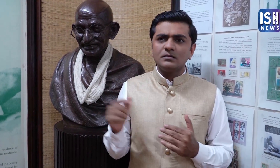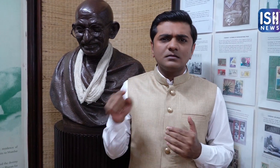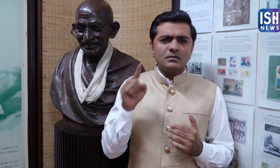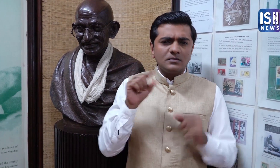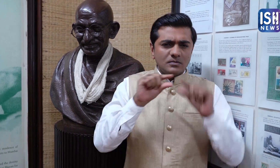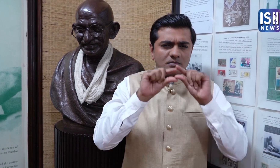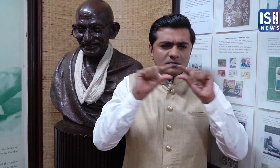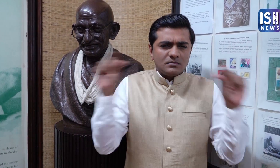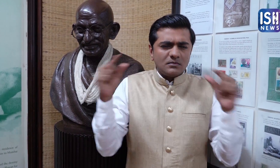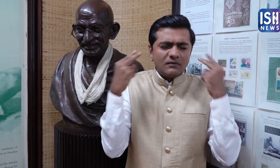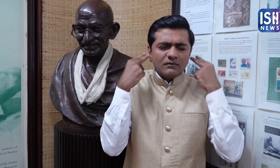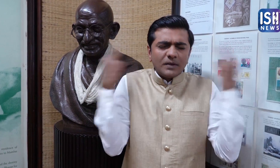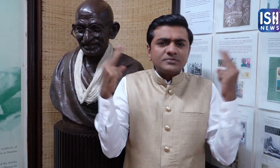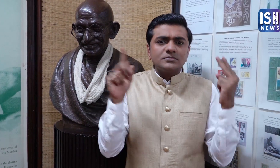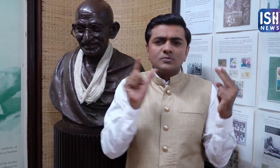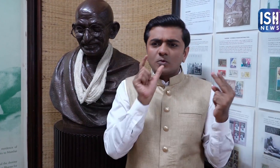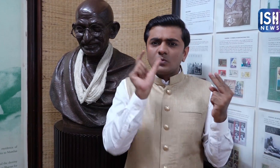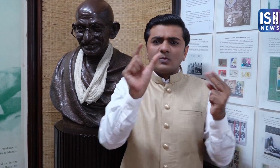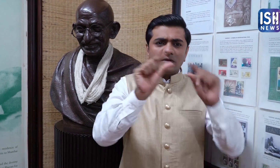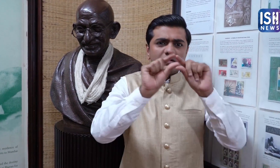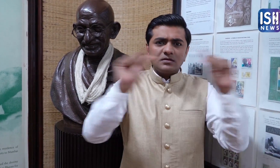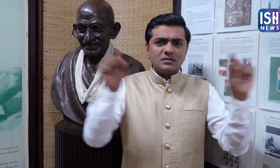There is a famous quote by Gandhiji.